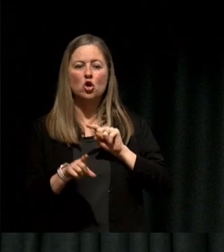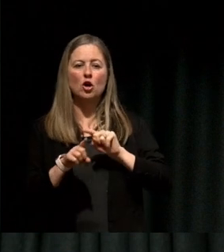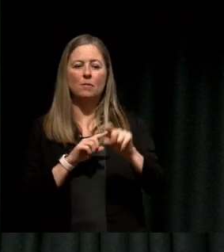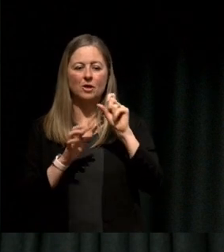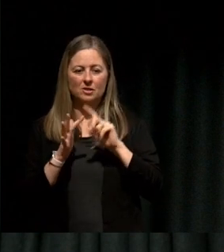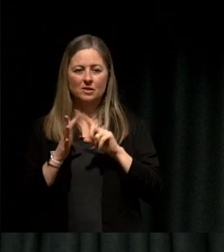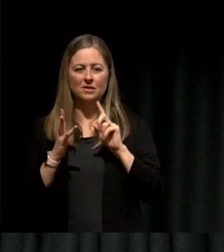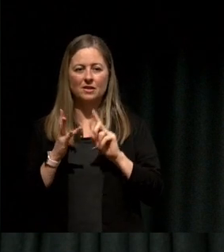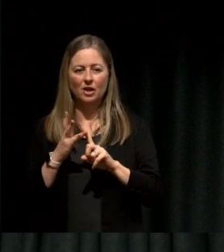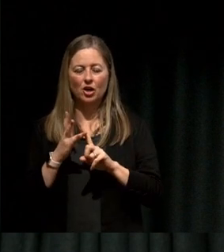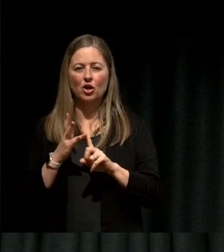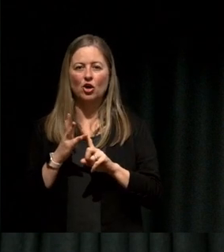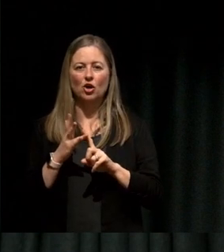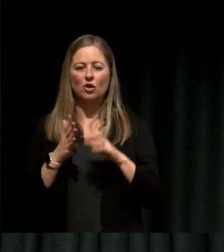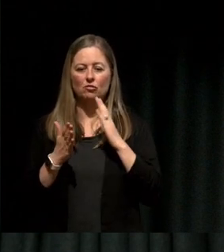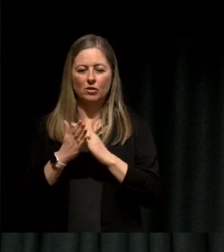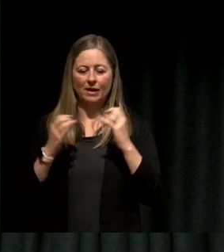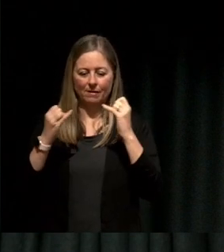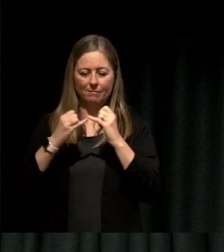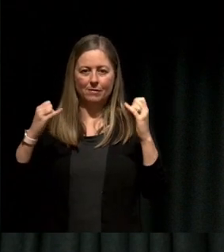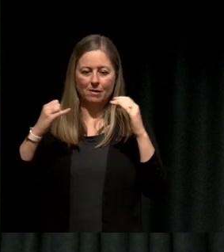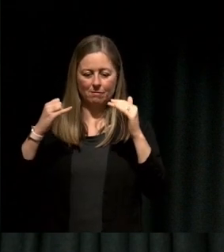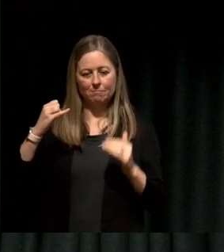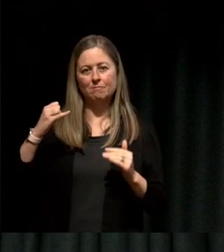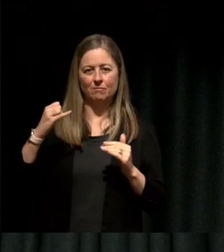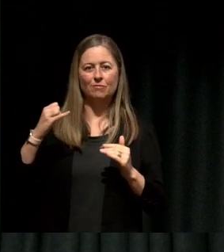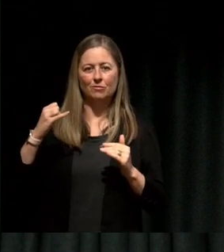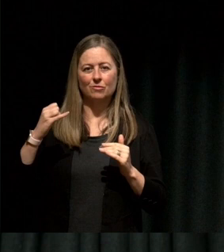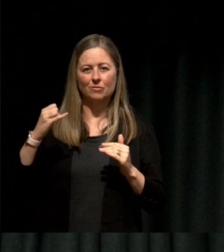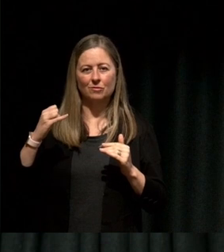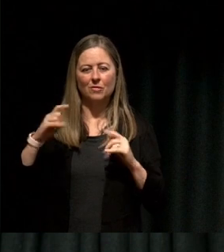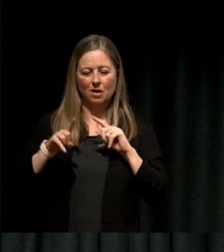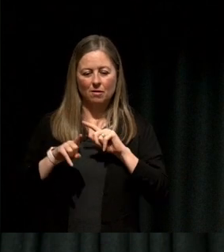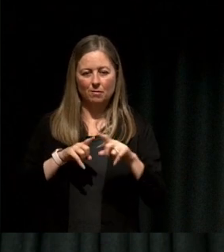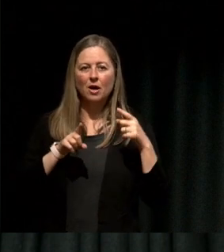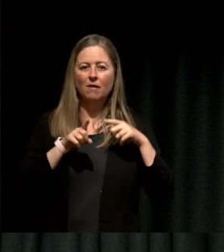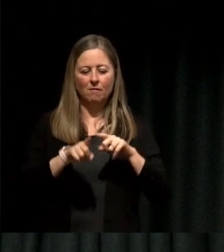in Silicon Valley are actually below the line, and most of them are you know ruled by their emotions and making decisions.